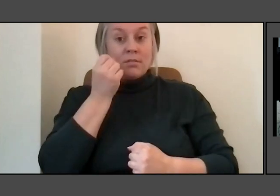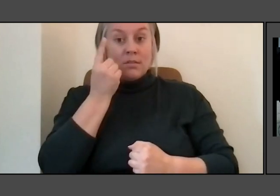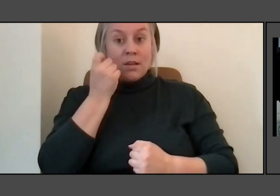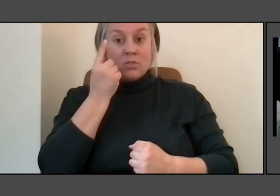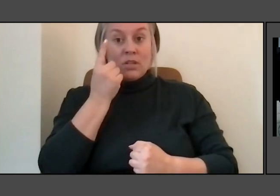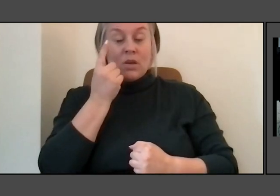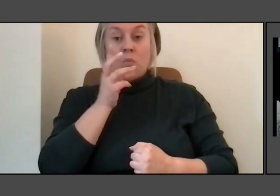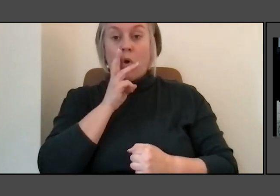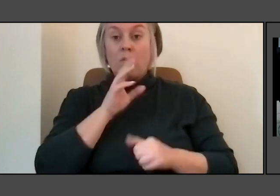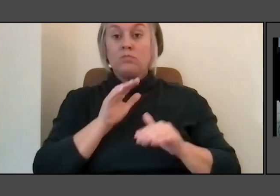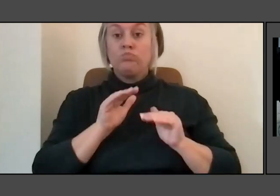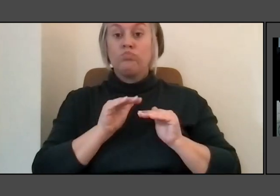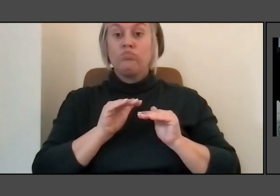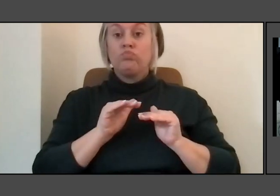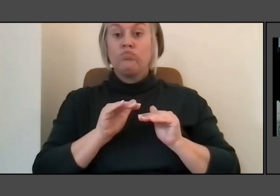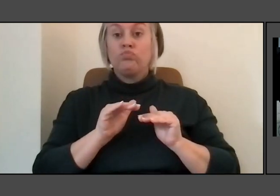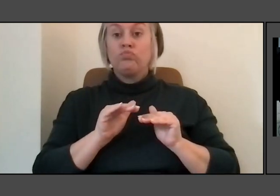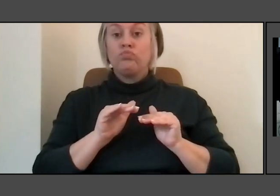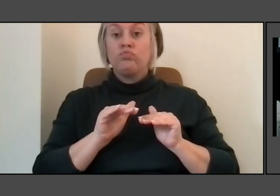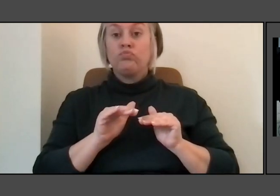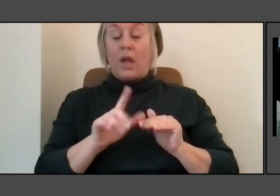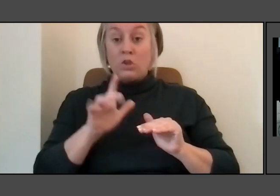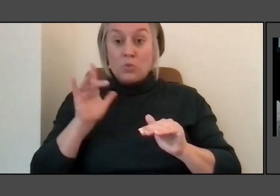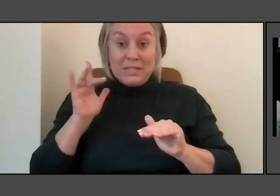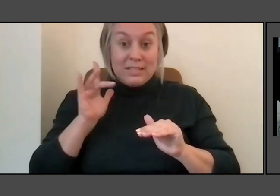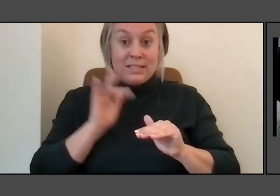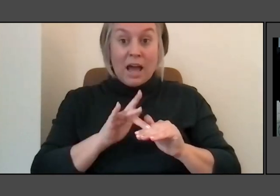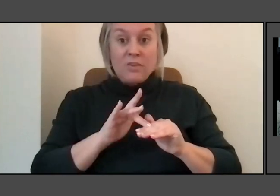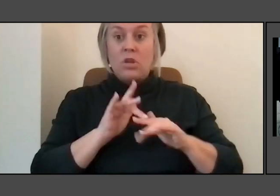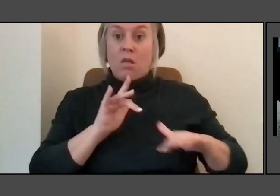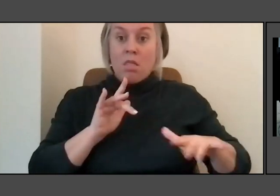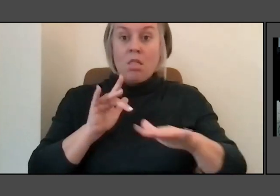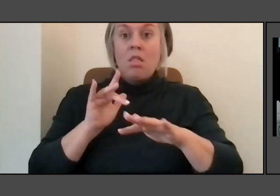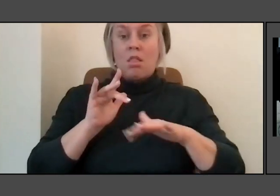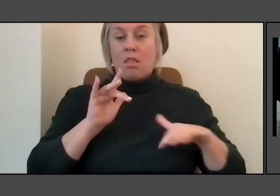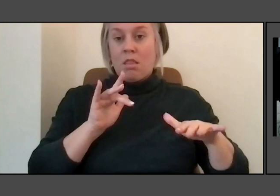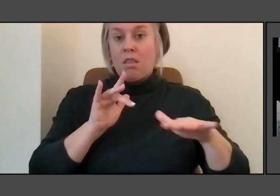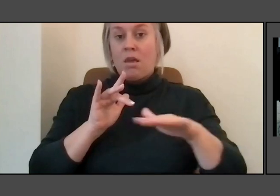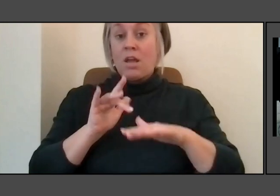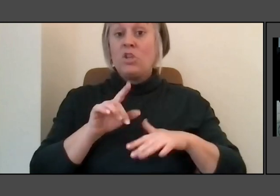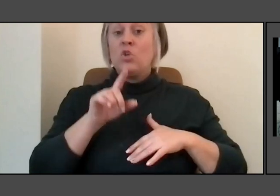So you have to interact with the piece in order for it to have life.